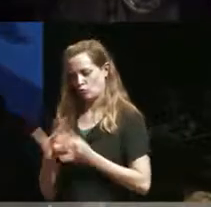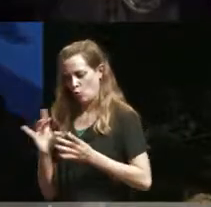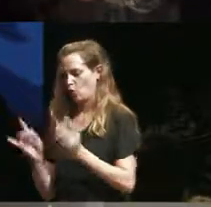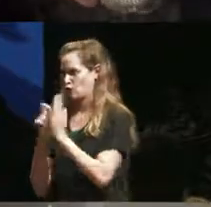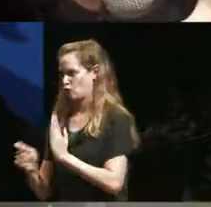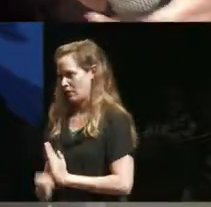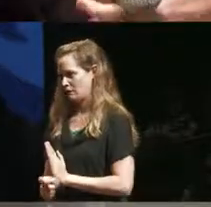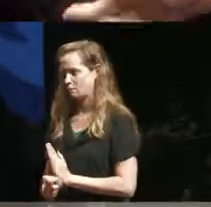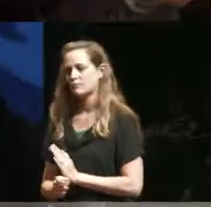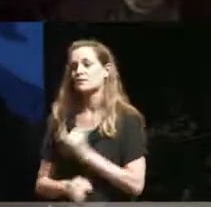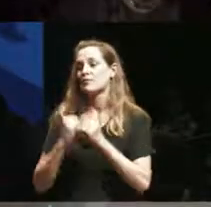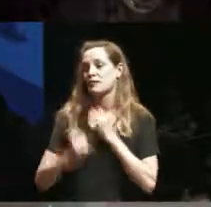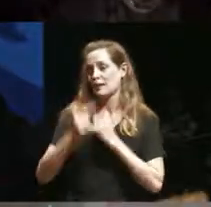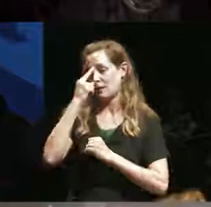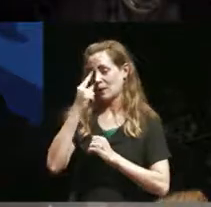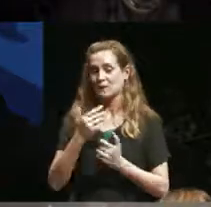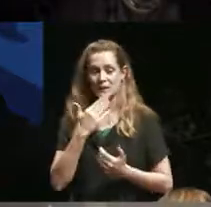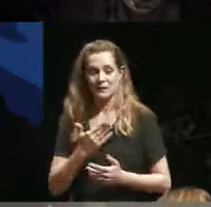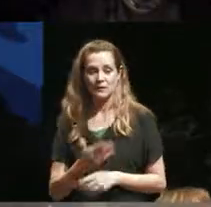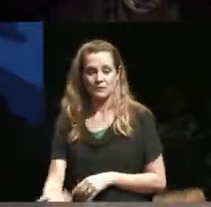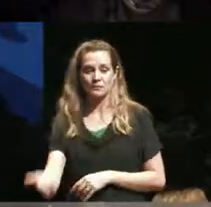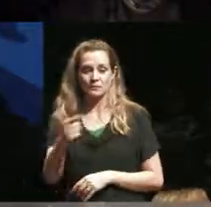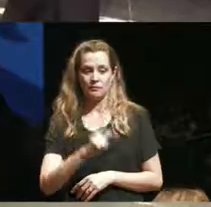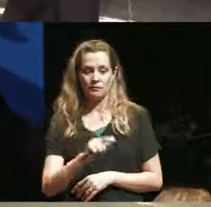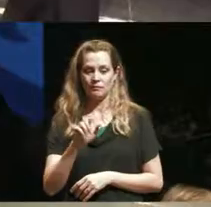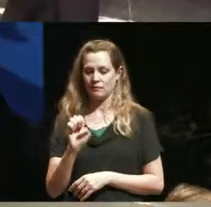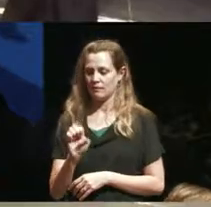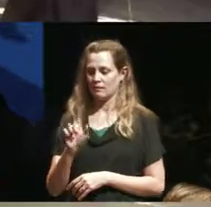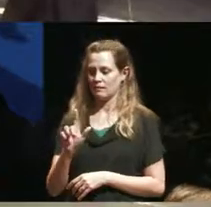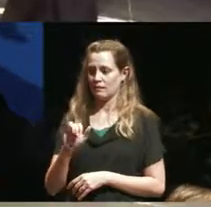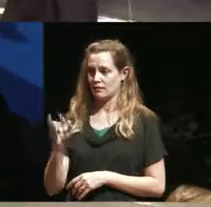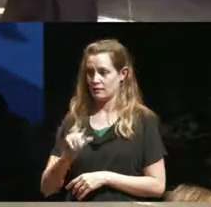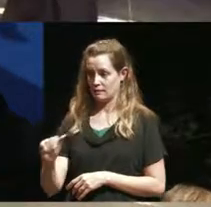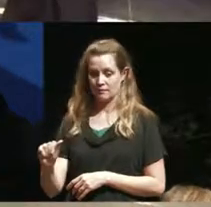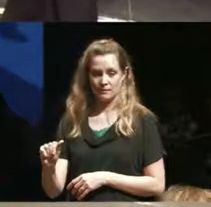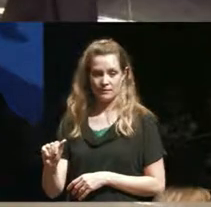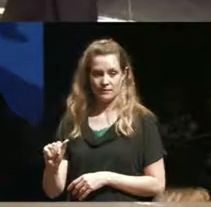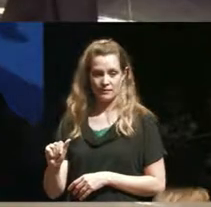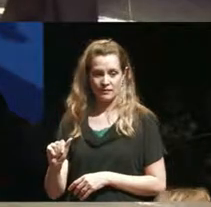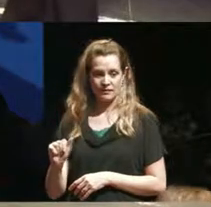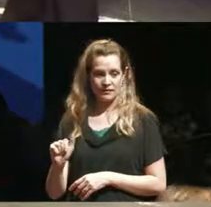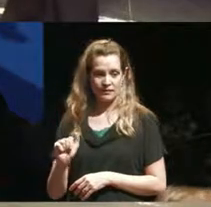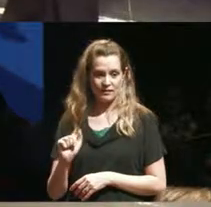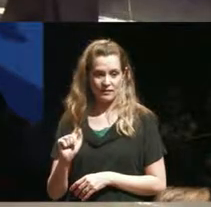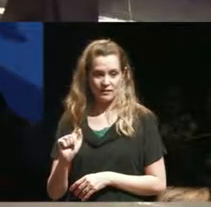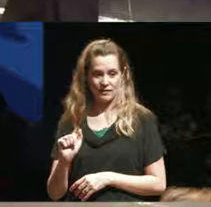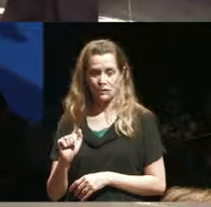the mic across the circle we don't need